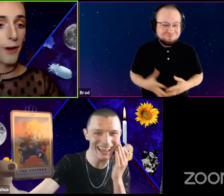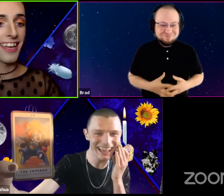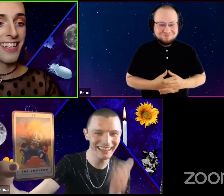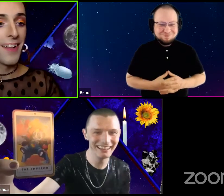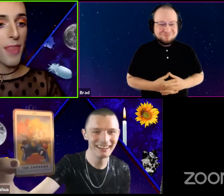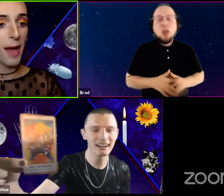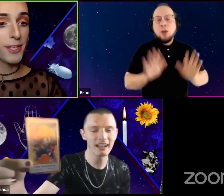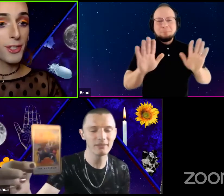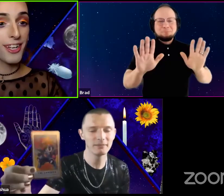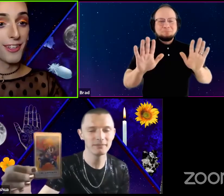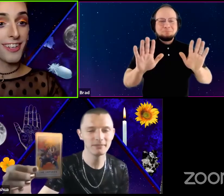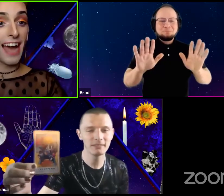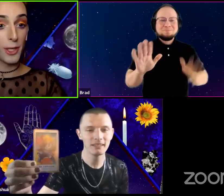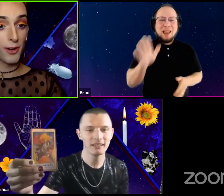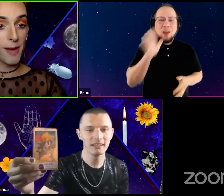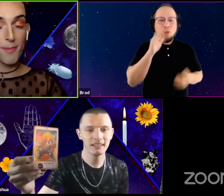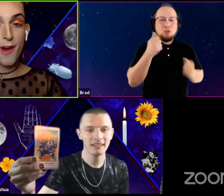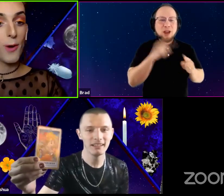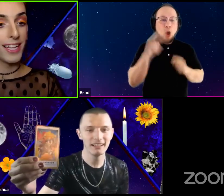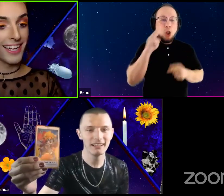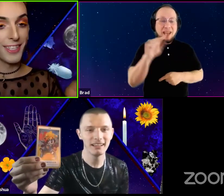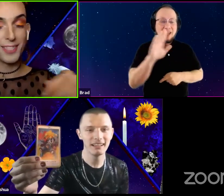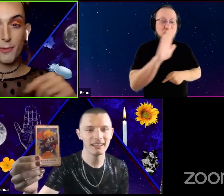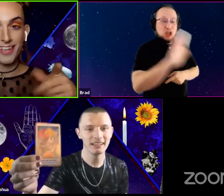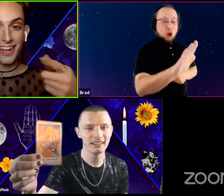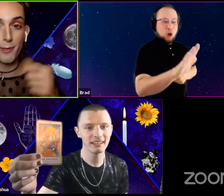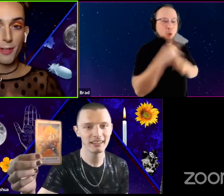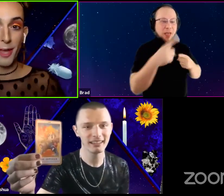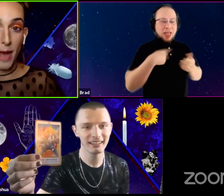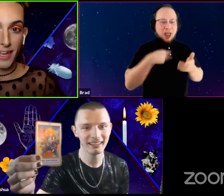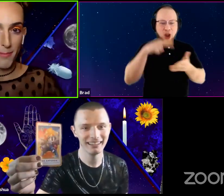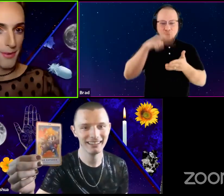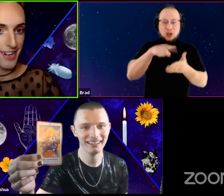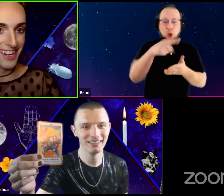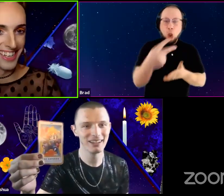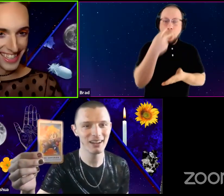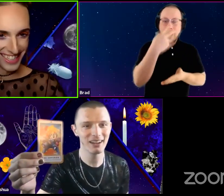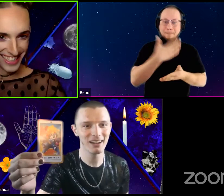Okay. I'm going to try to look at your emperor, while I also read and you look at my emperor. Okay.